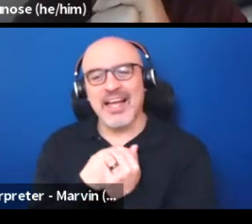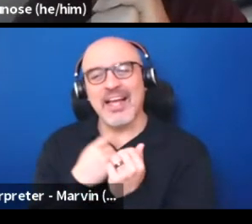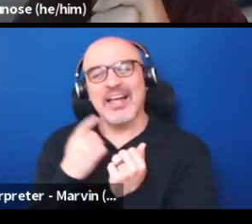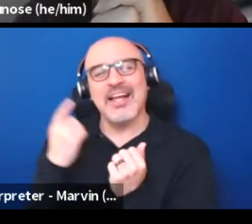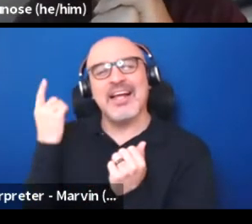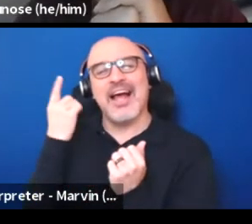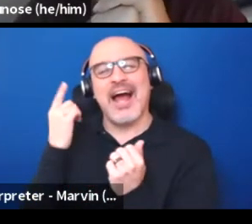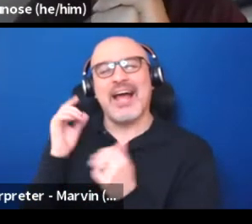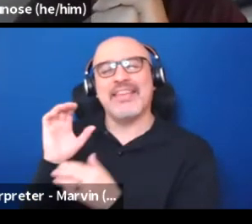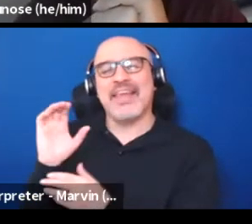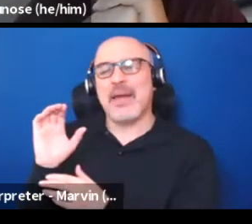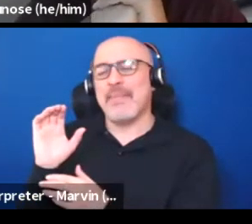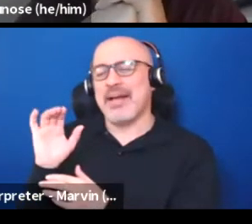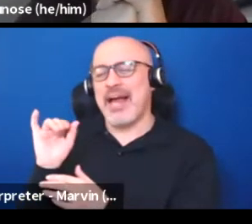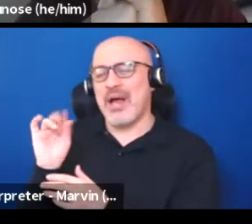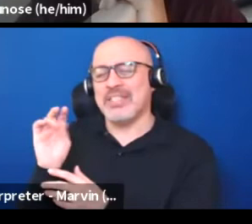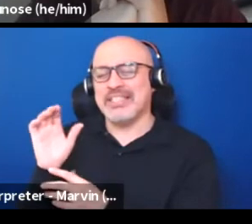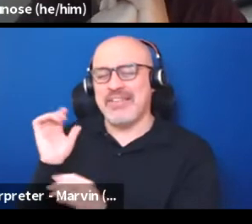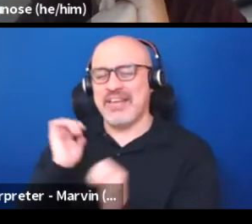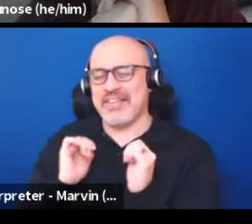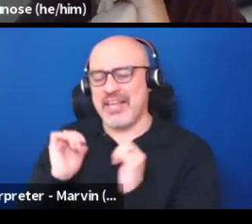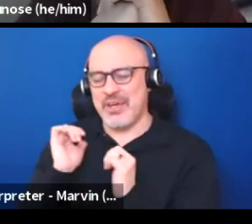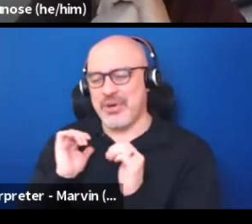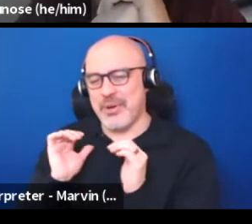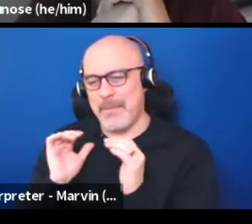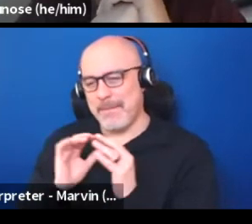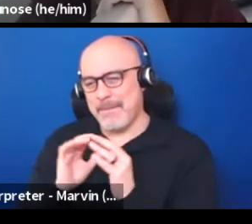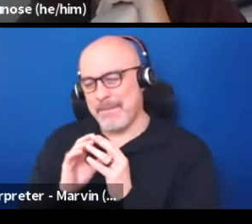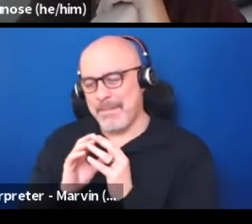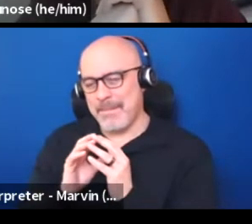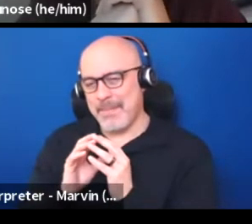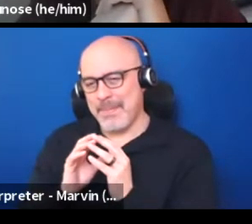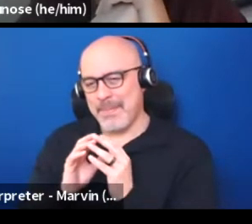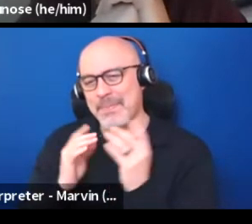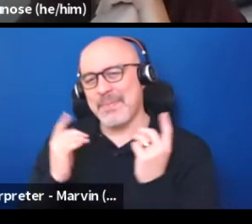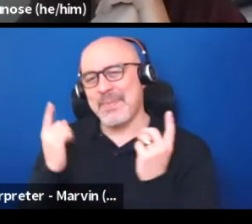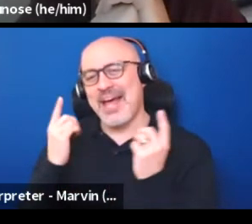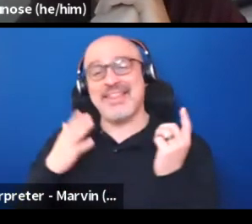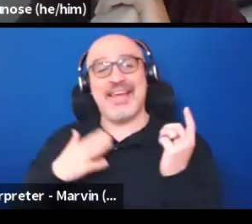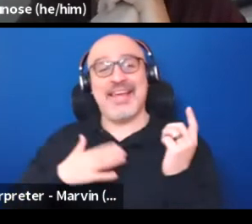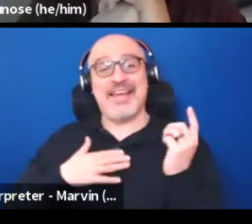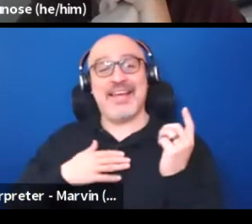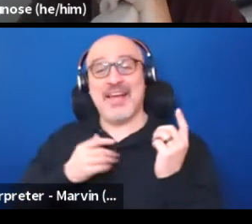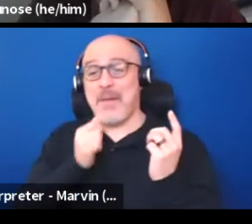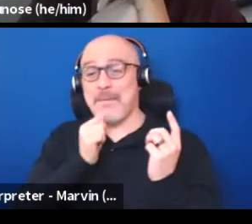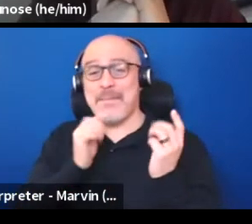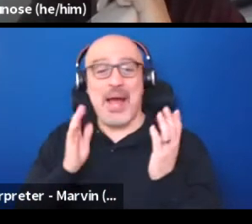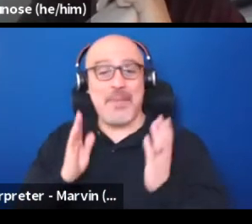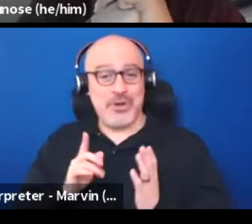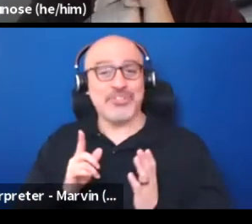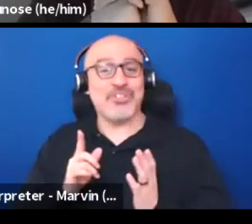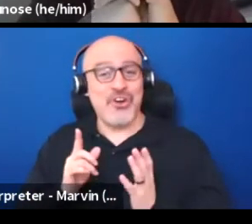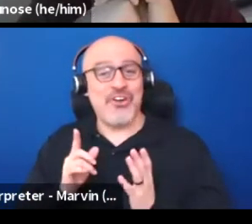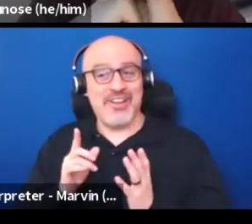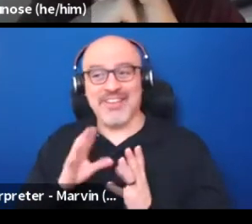and where this could go, I think about my personal heritage and indigeneity, and what that means